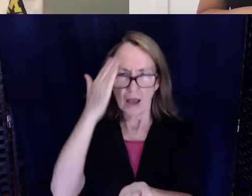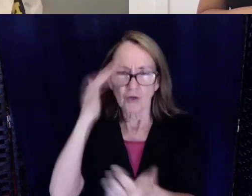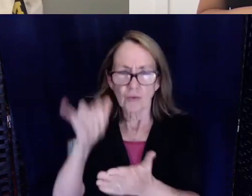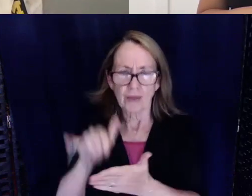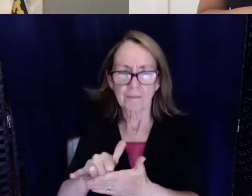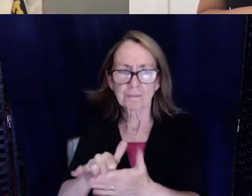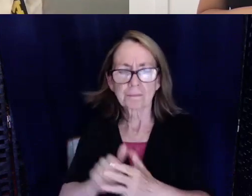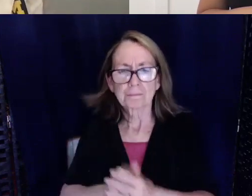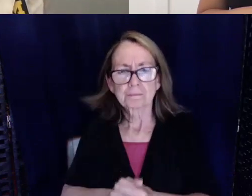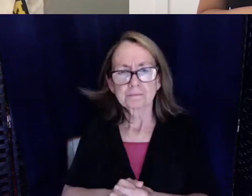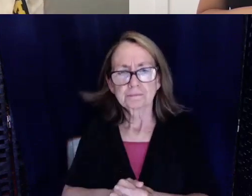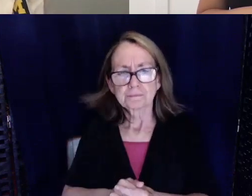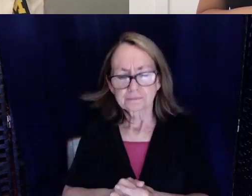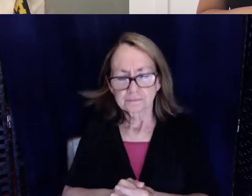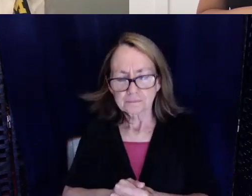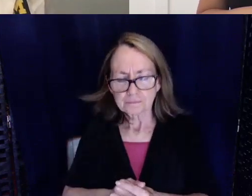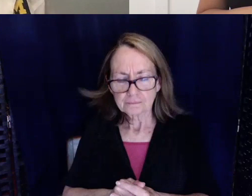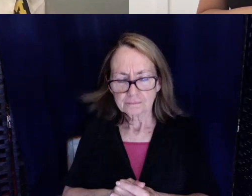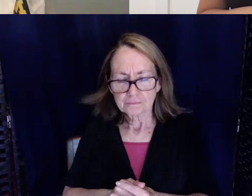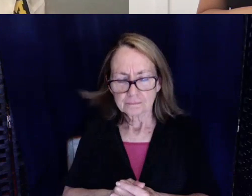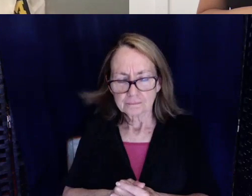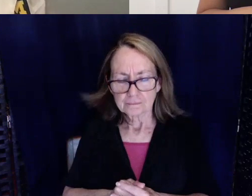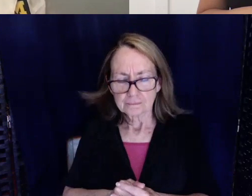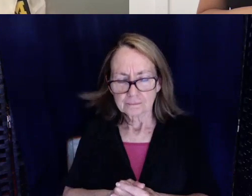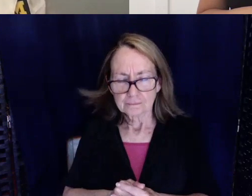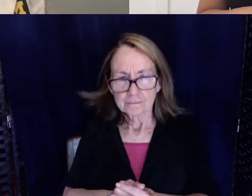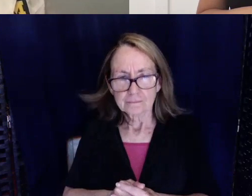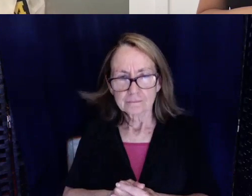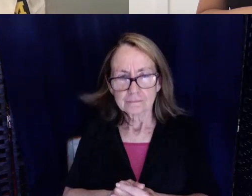I think they would do a good service to themselves to